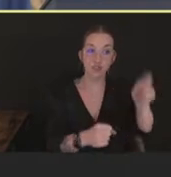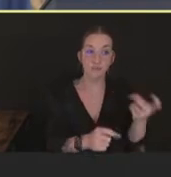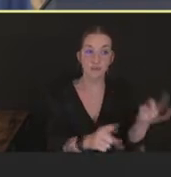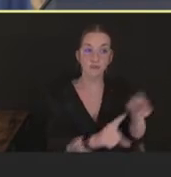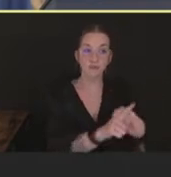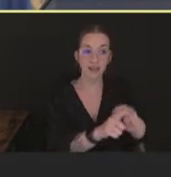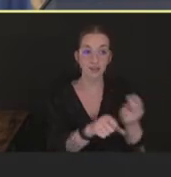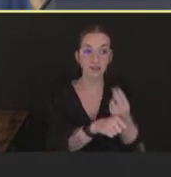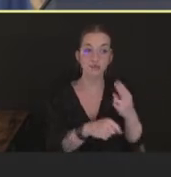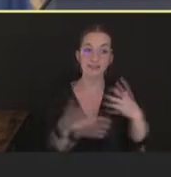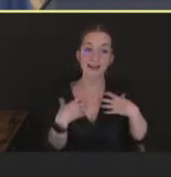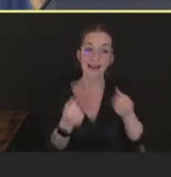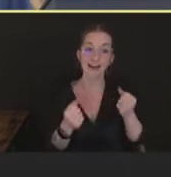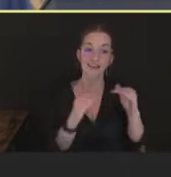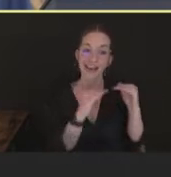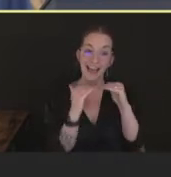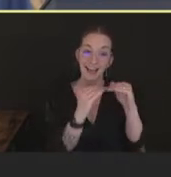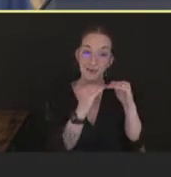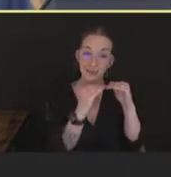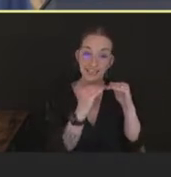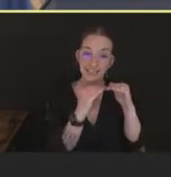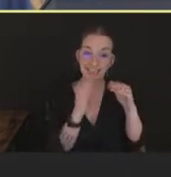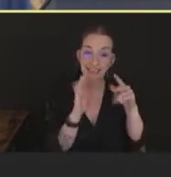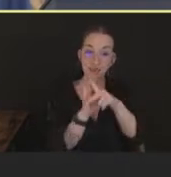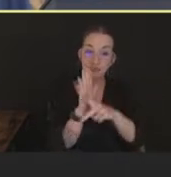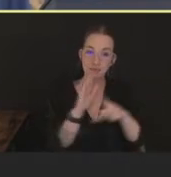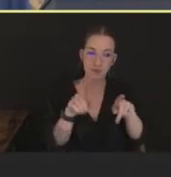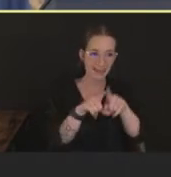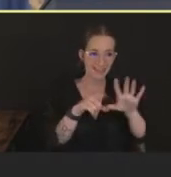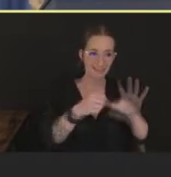equity principles as a foundation, and a number of these principles